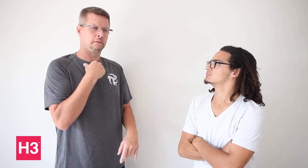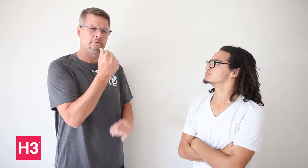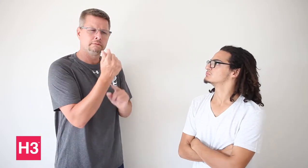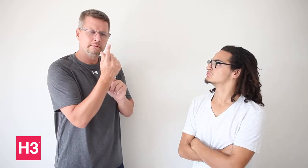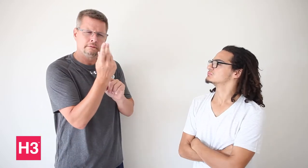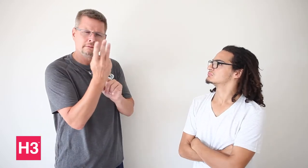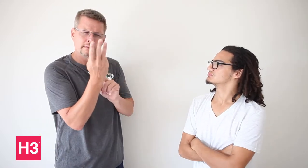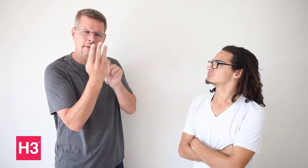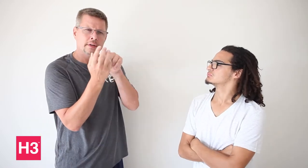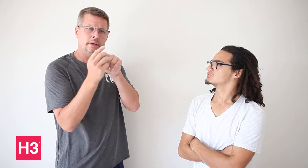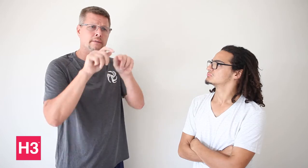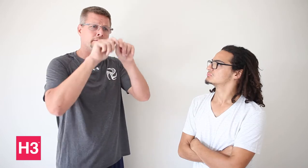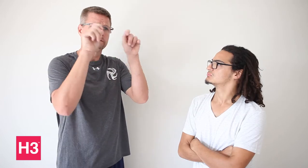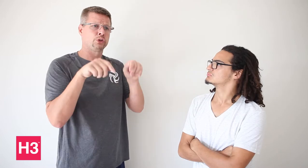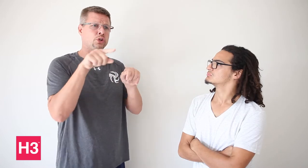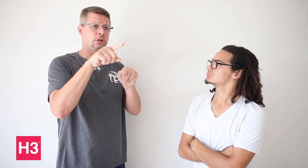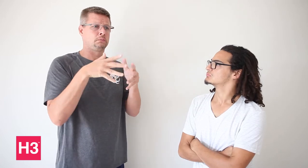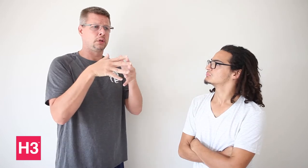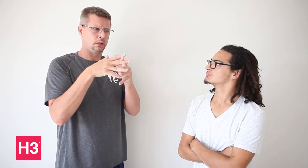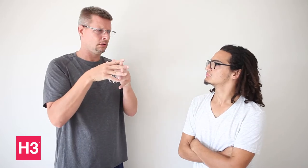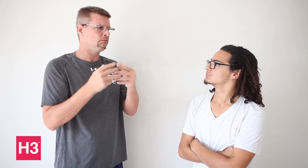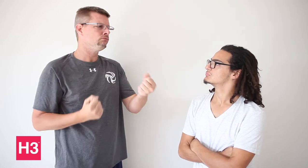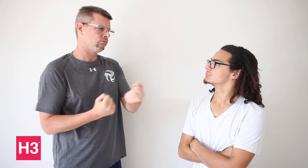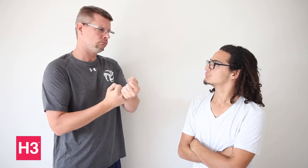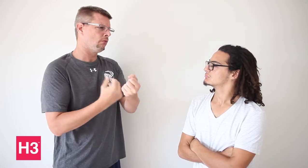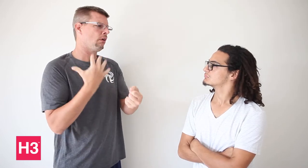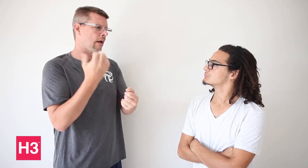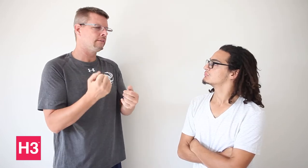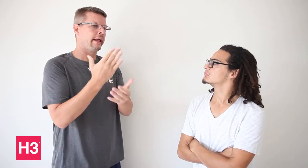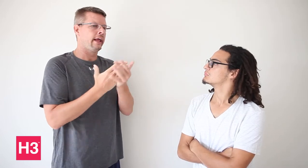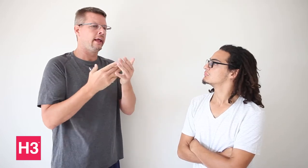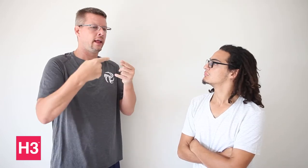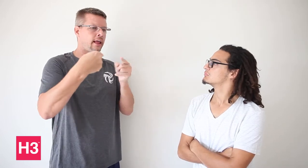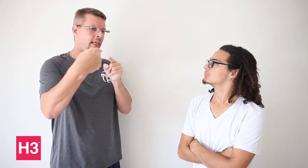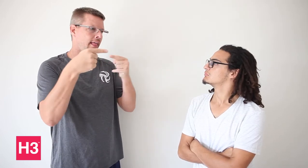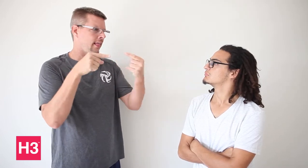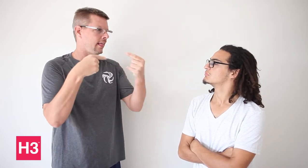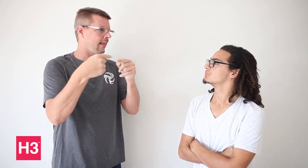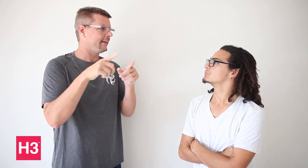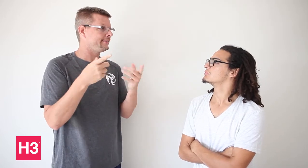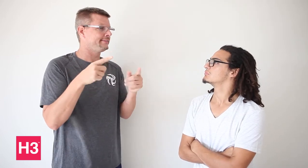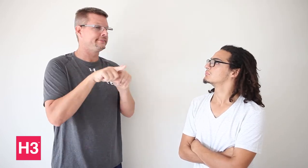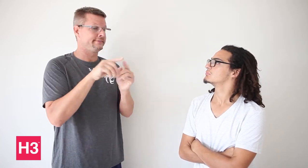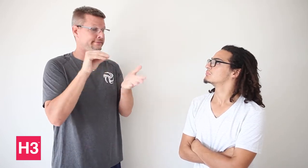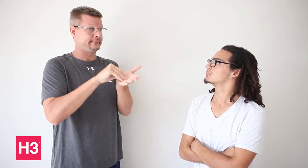There are a few people at USADSF who really support us, and there are